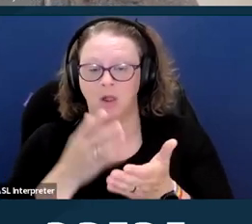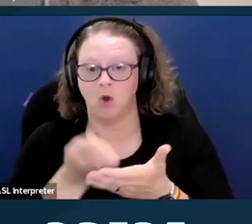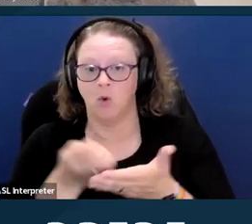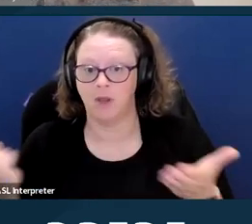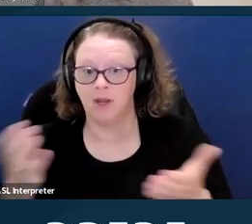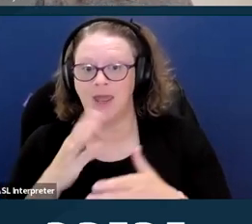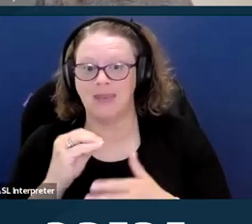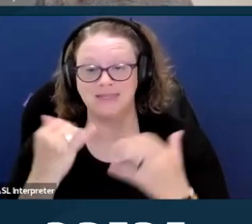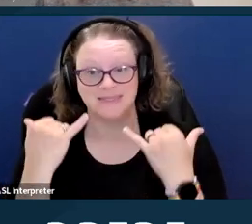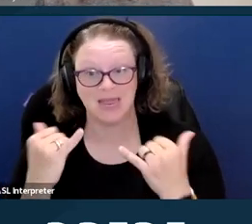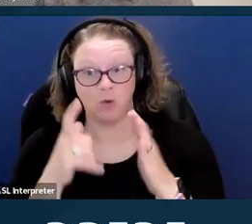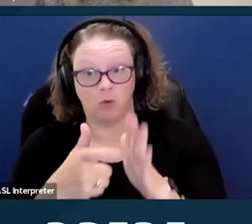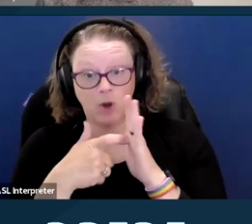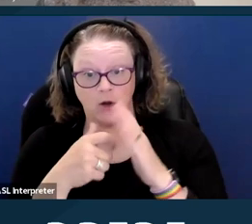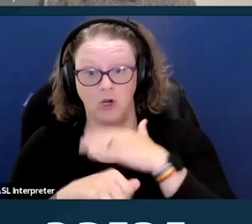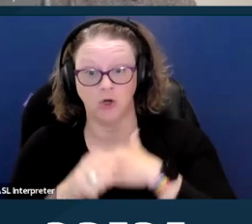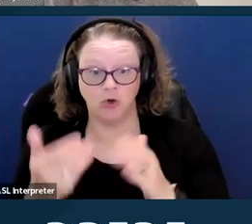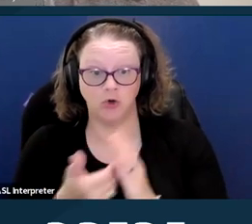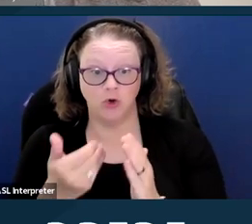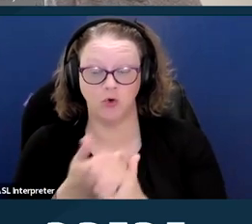which Amanda will go over in a couple of minutes.